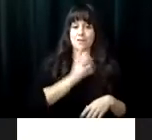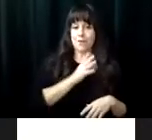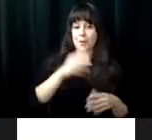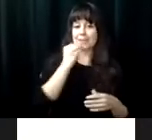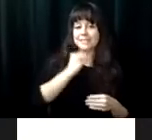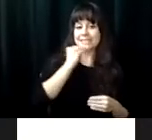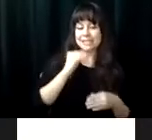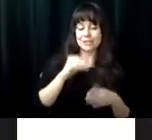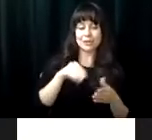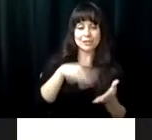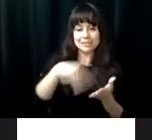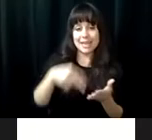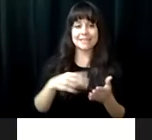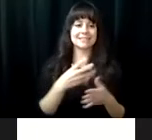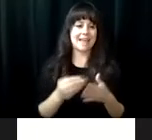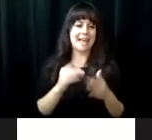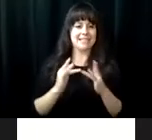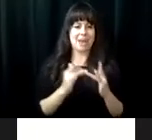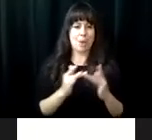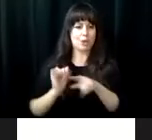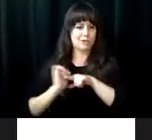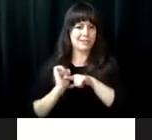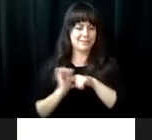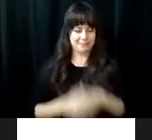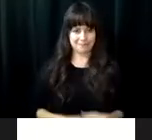, grilling, a driver's education experience, a formal dinner and